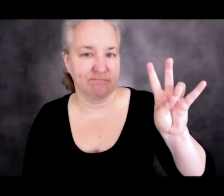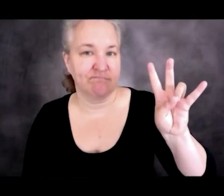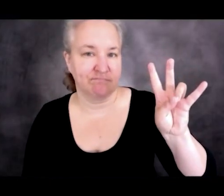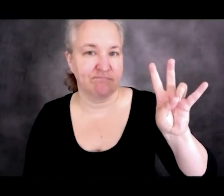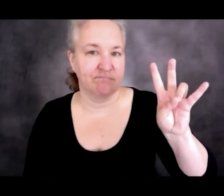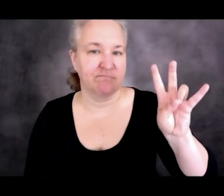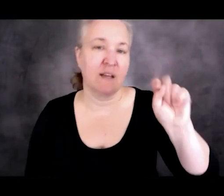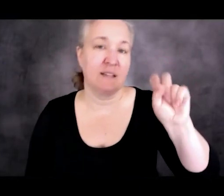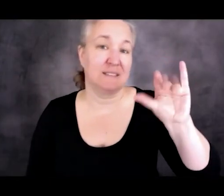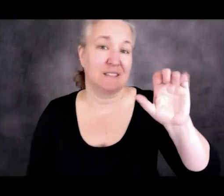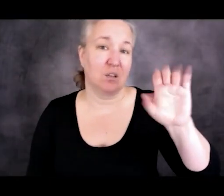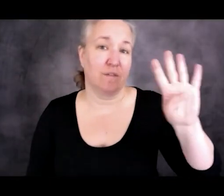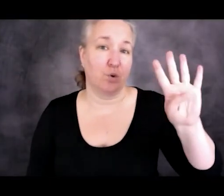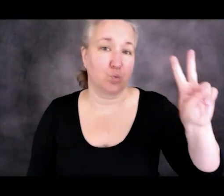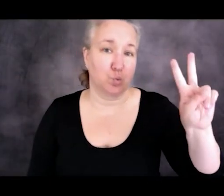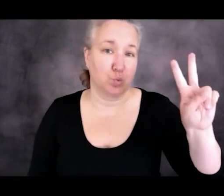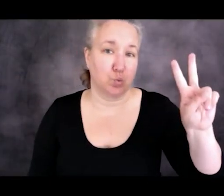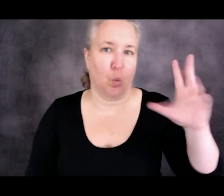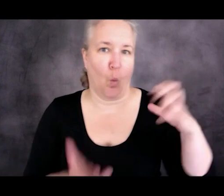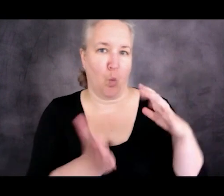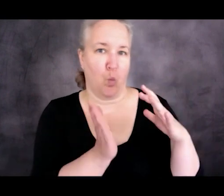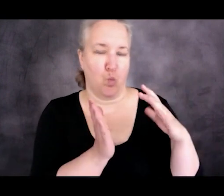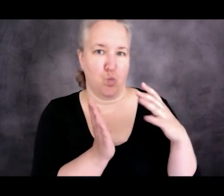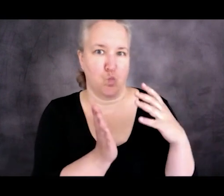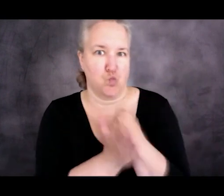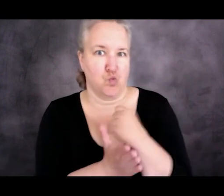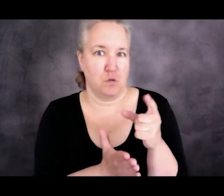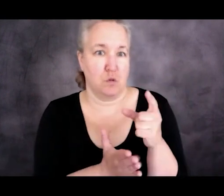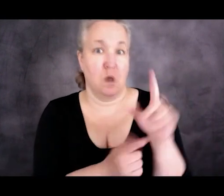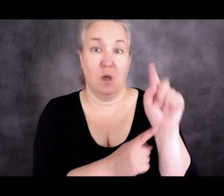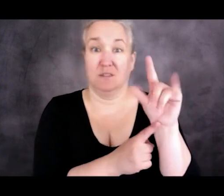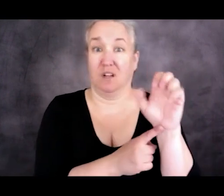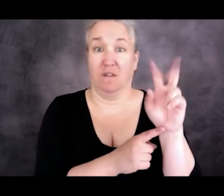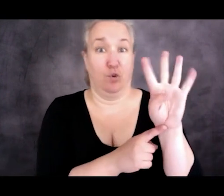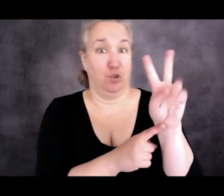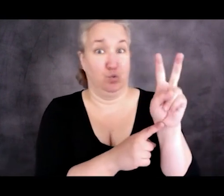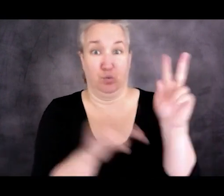And Title 42 basically said that, if a migrant was posed